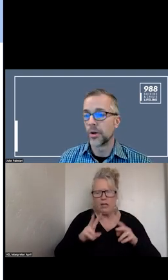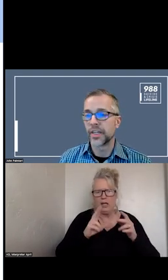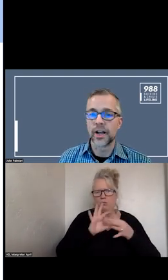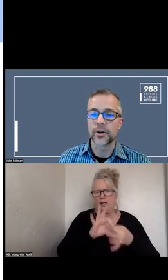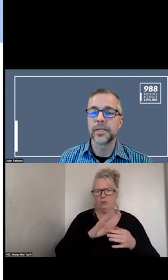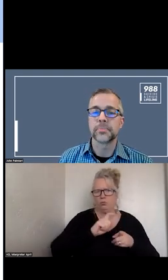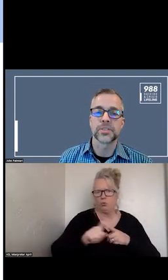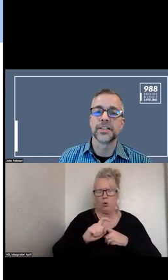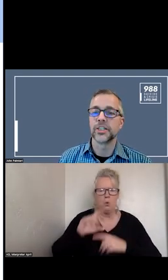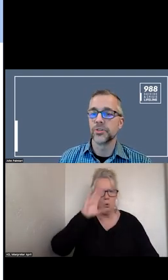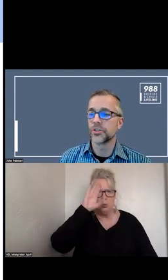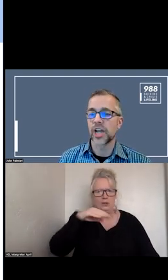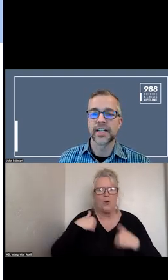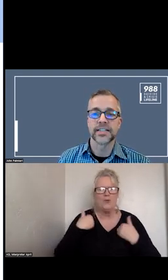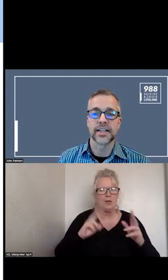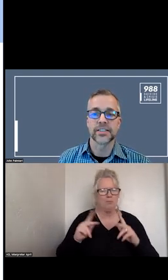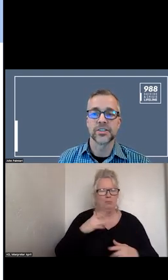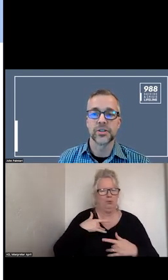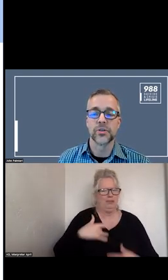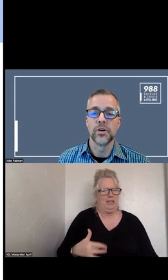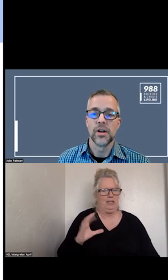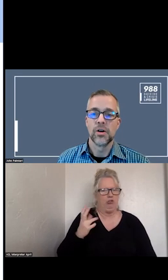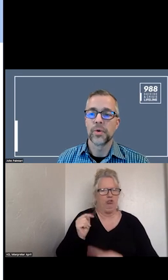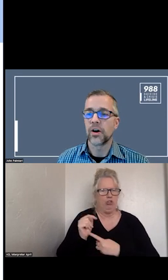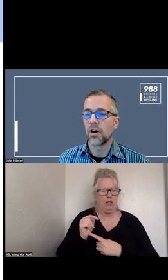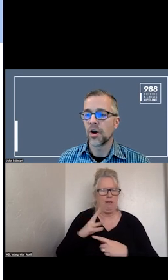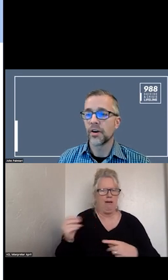WE KNOW THAT YOUNGER PEOPLE USE CHAT AND TEXT AND SO WE ARE